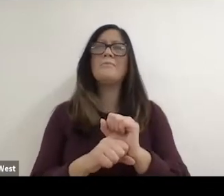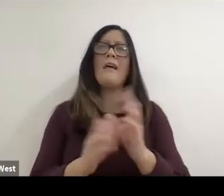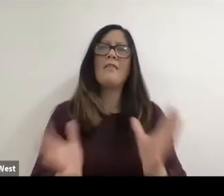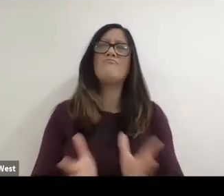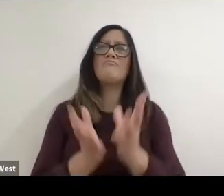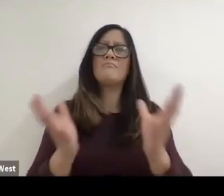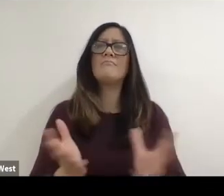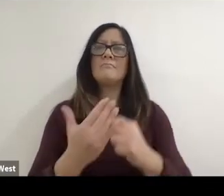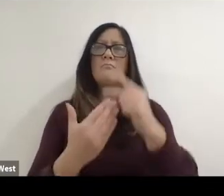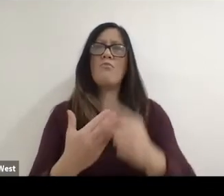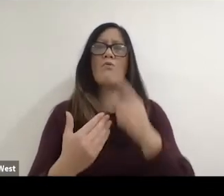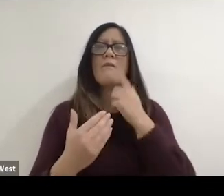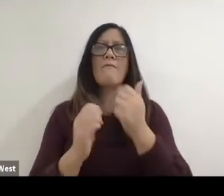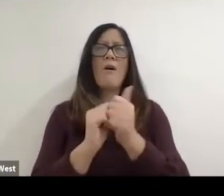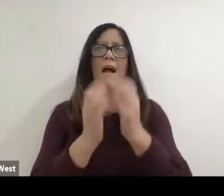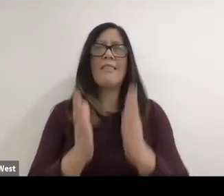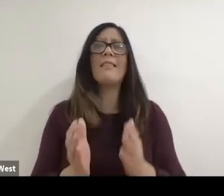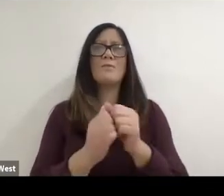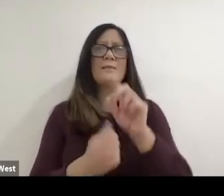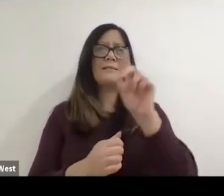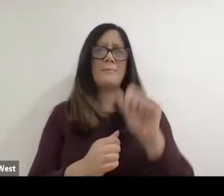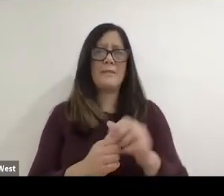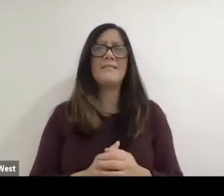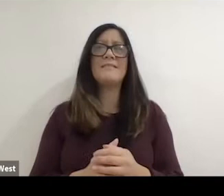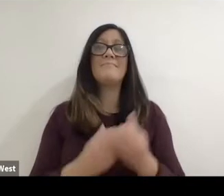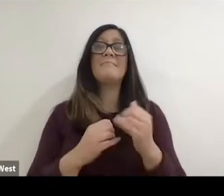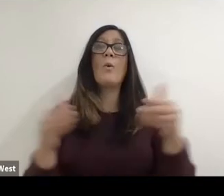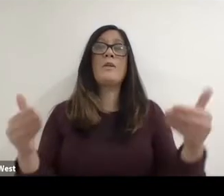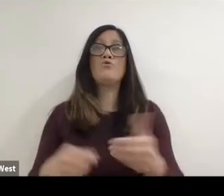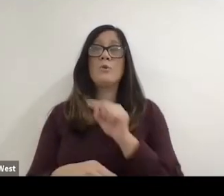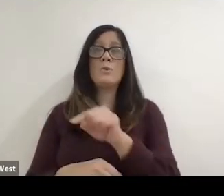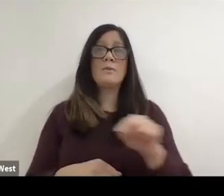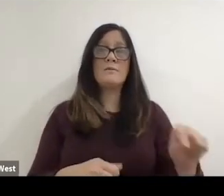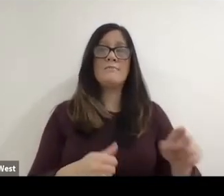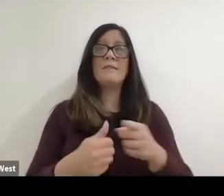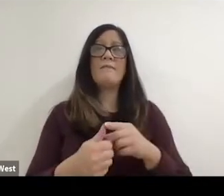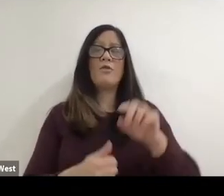for athletes with disabilities. So let me introduce the panel to you first.